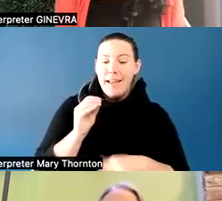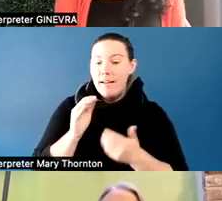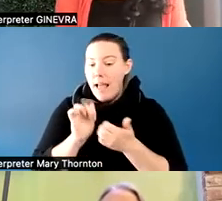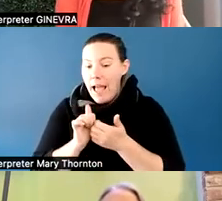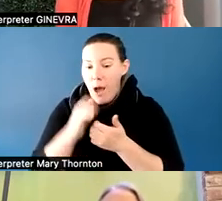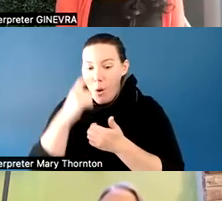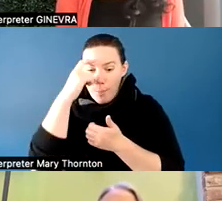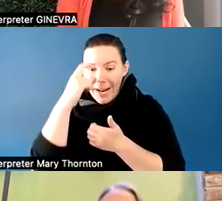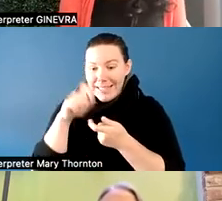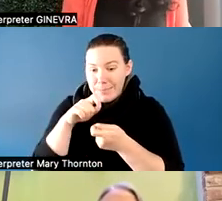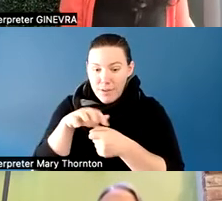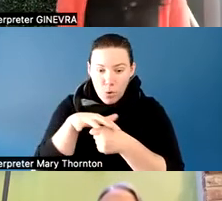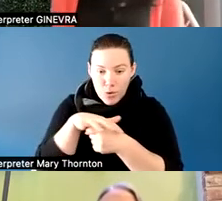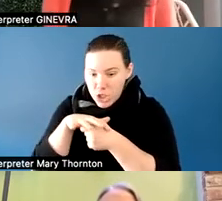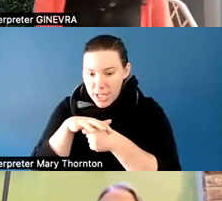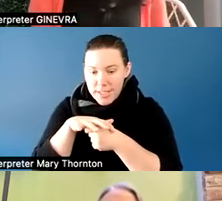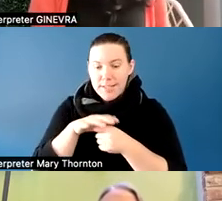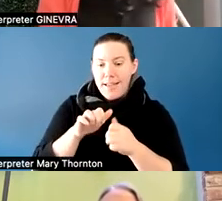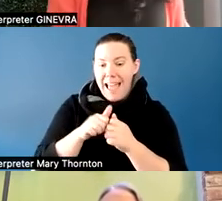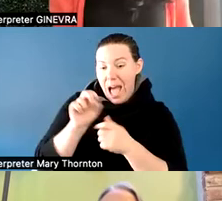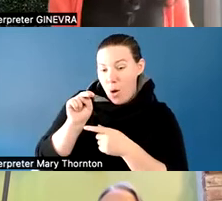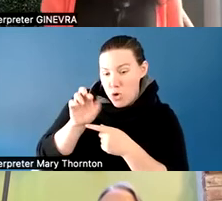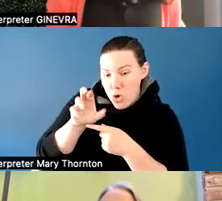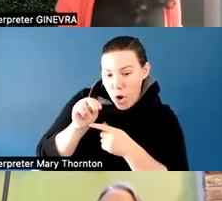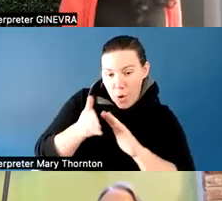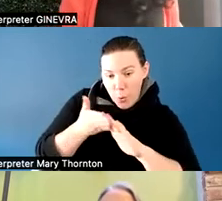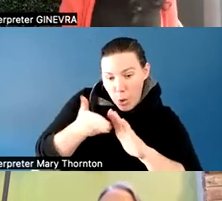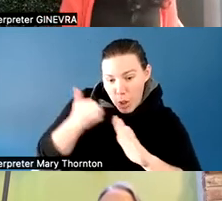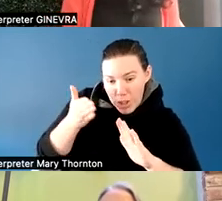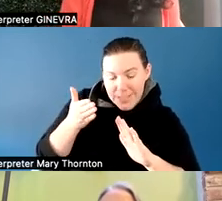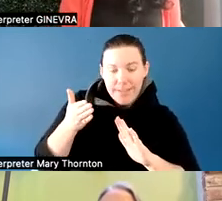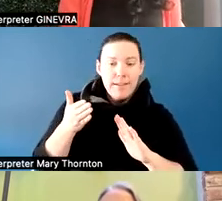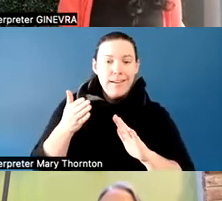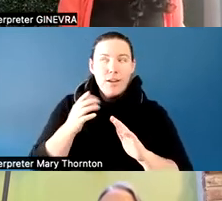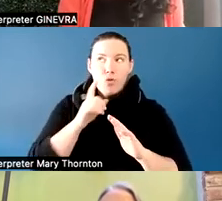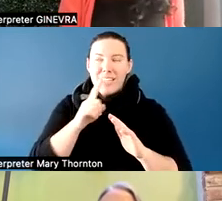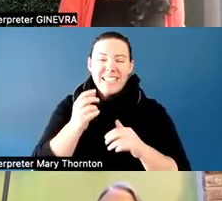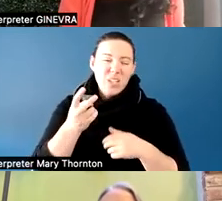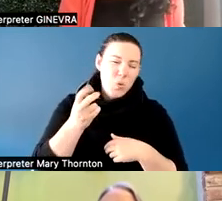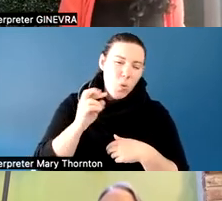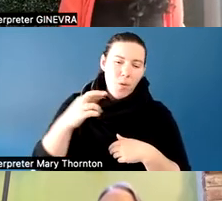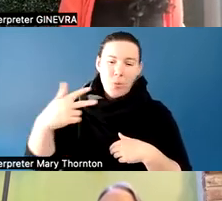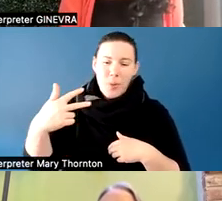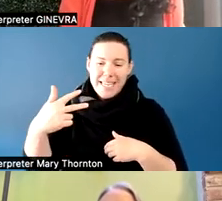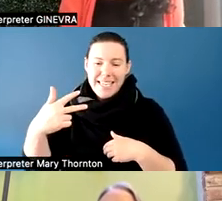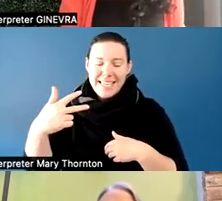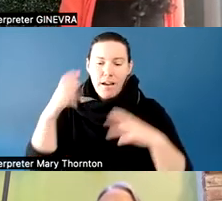I think that there's really only two or three concepts that I must teach about, and that